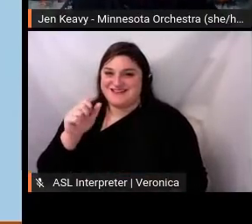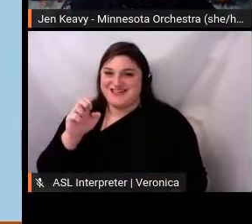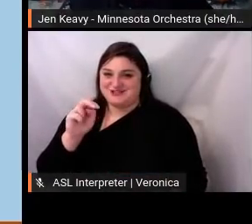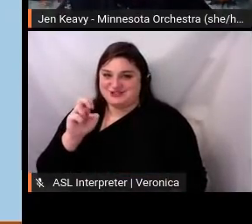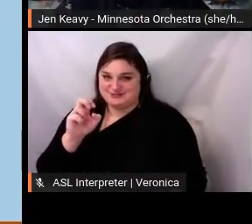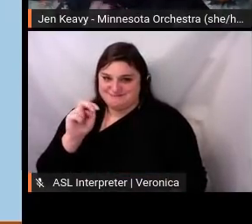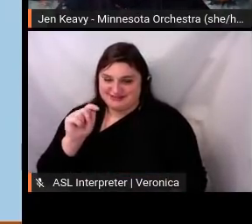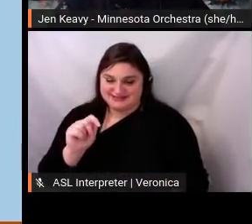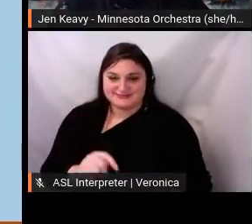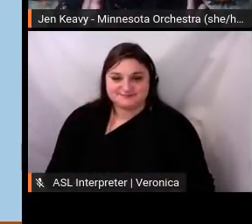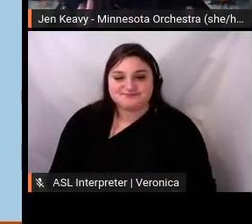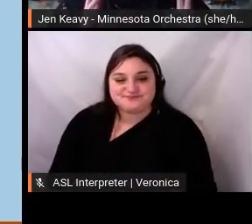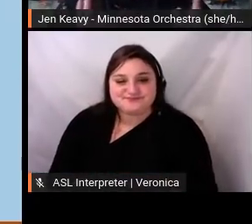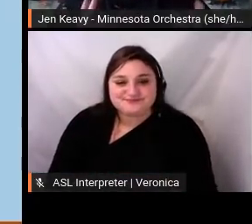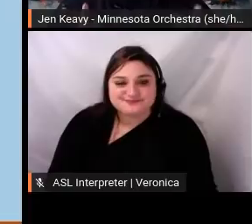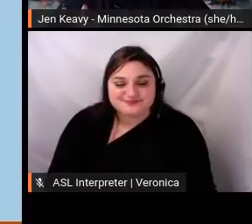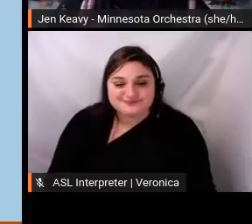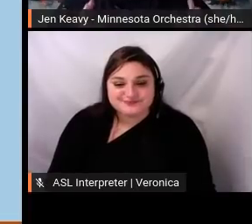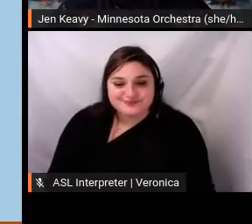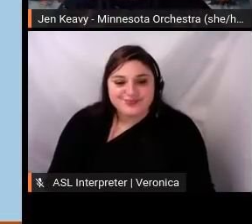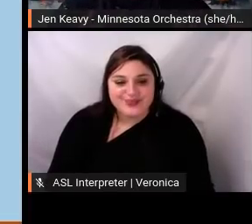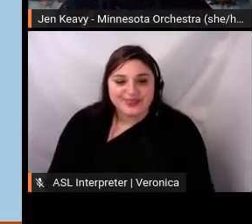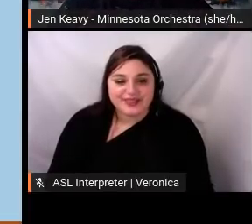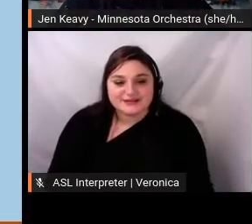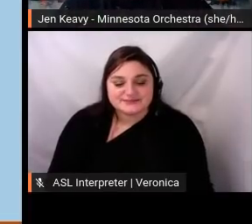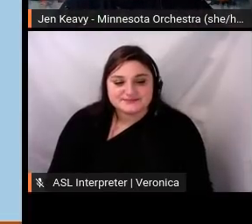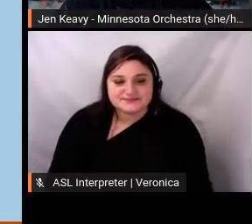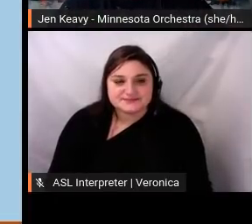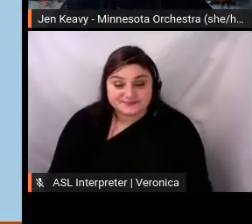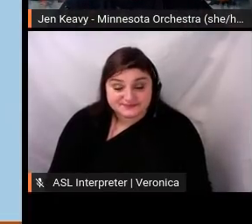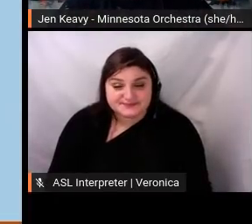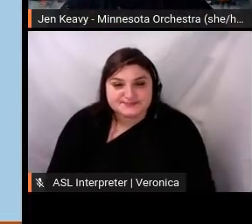of things, all of this work to keep audience engaged during our extended